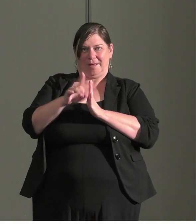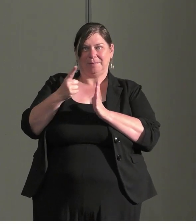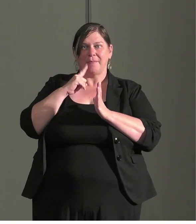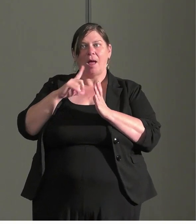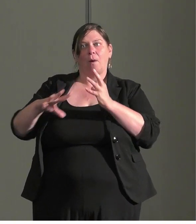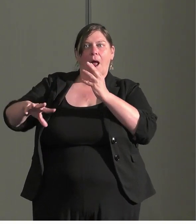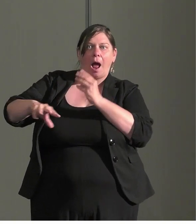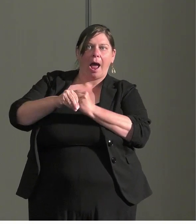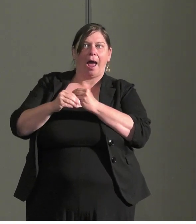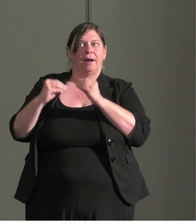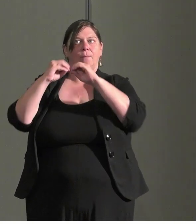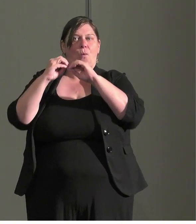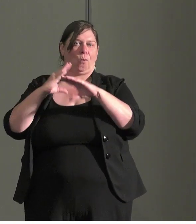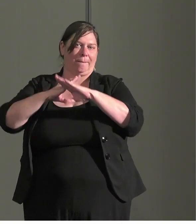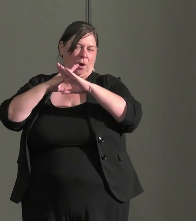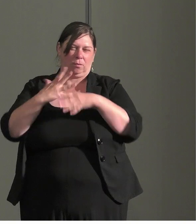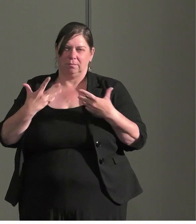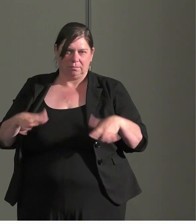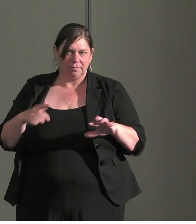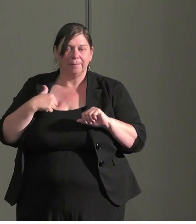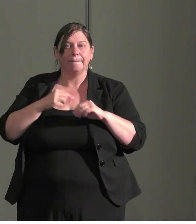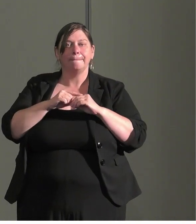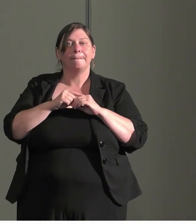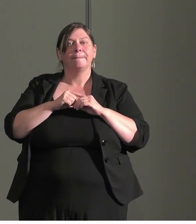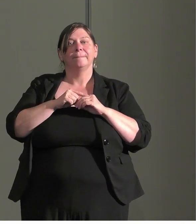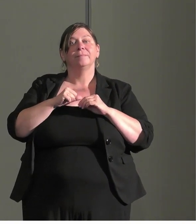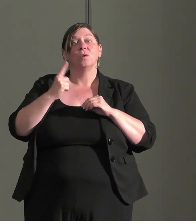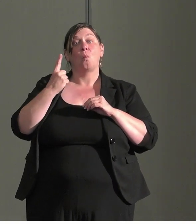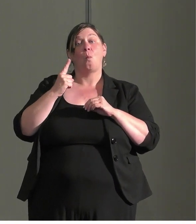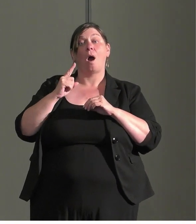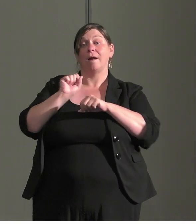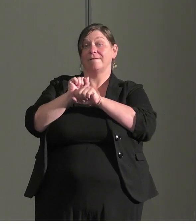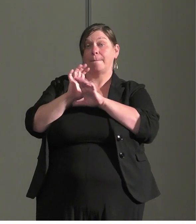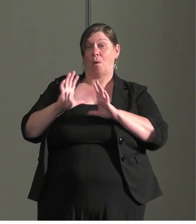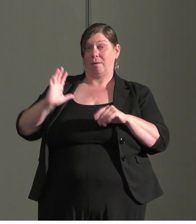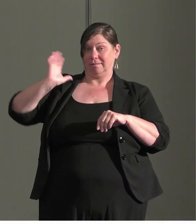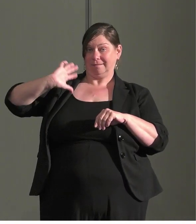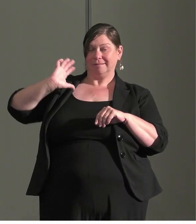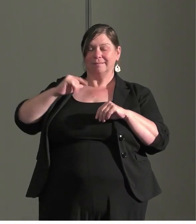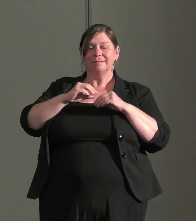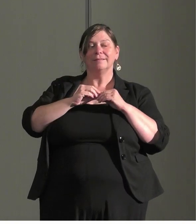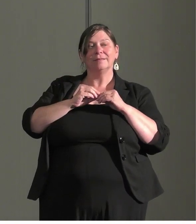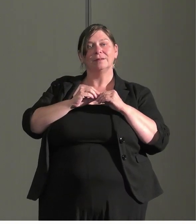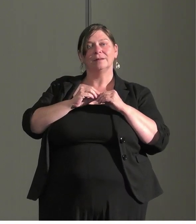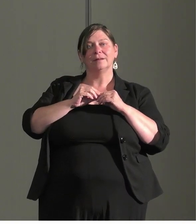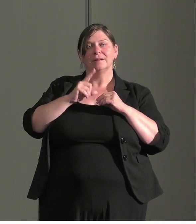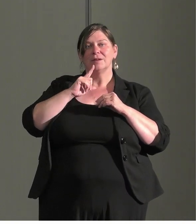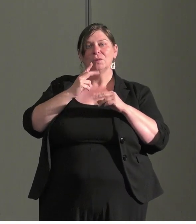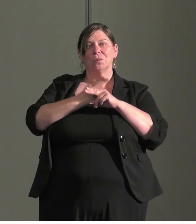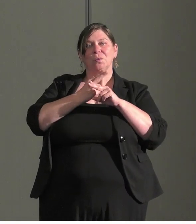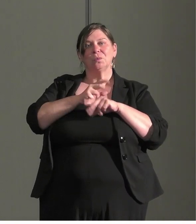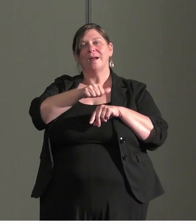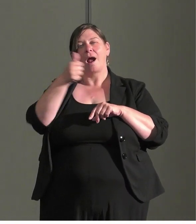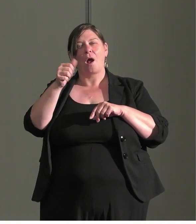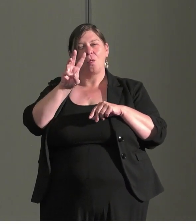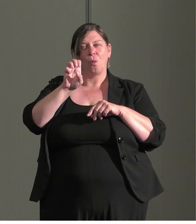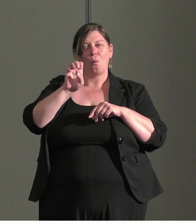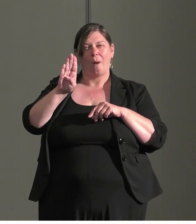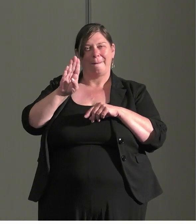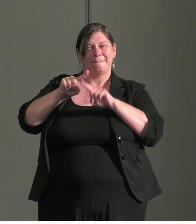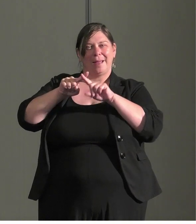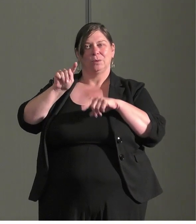this is based on the feedback the employees had to utilize other web base tools what